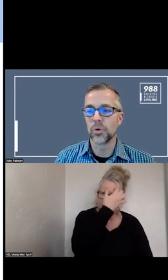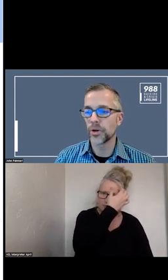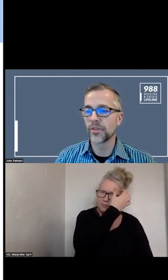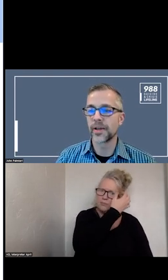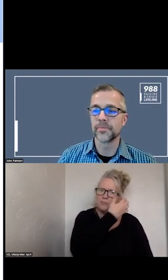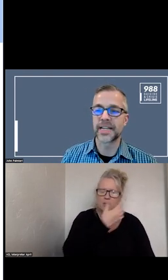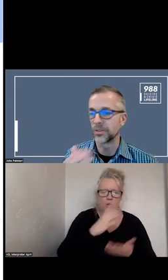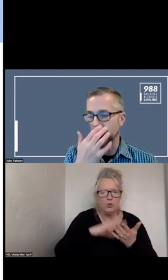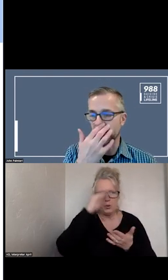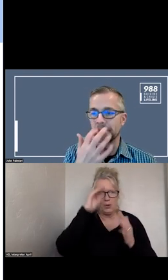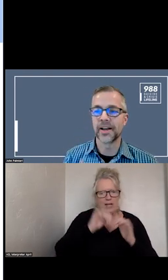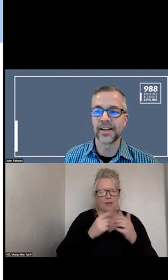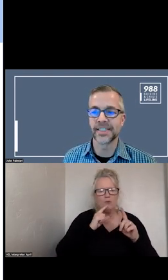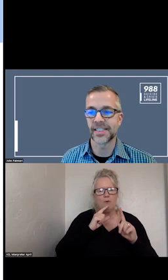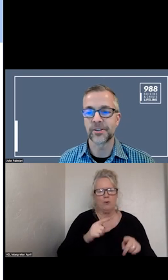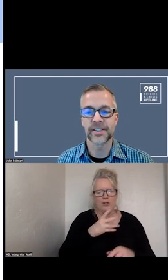TO ORDER THEM OR DOWNLOAD OR ECT.